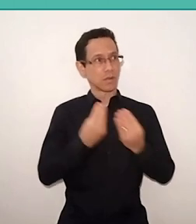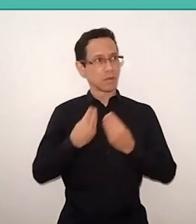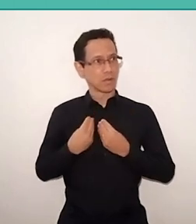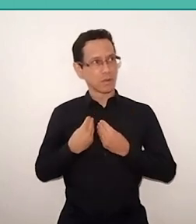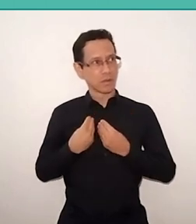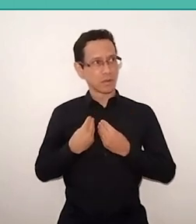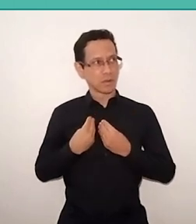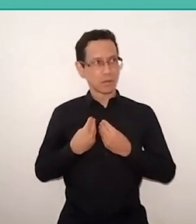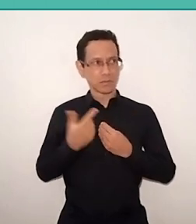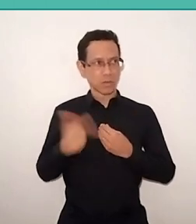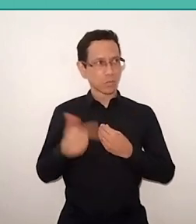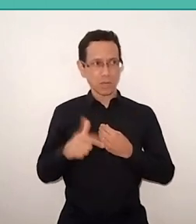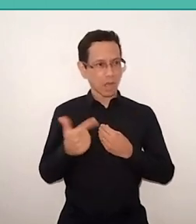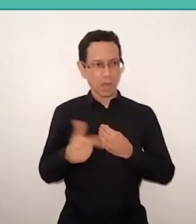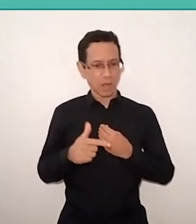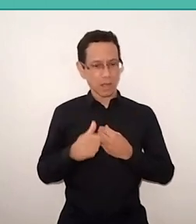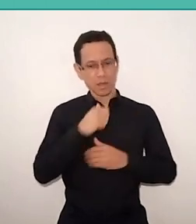That is, my grandson understood perfectly